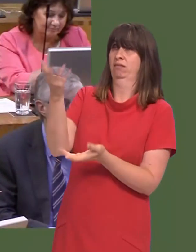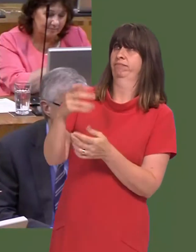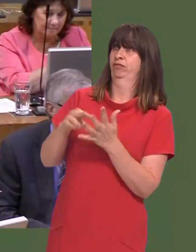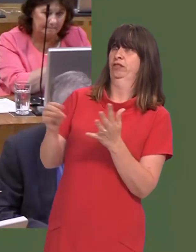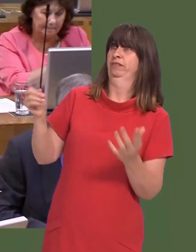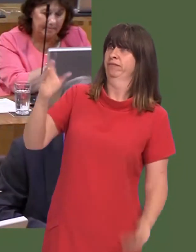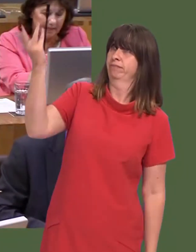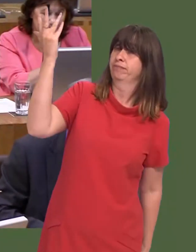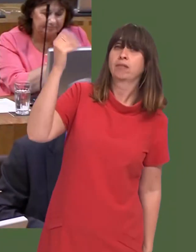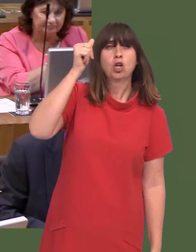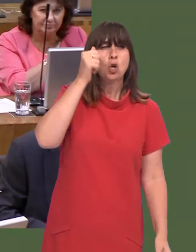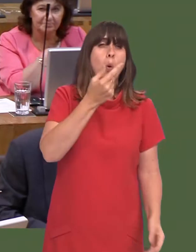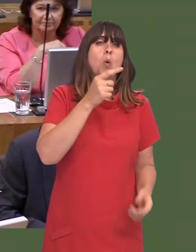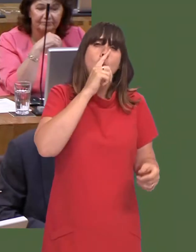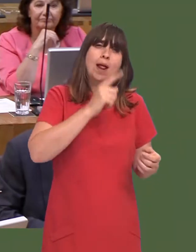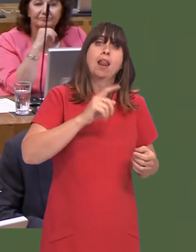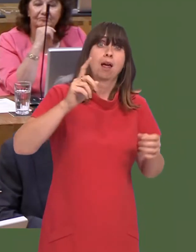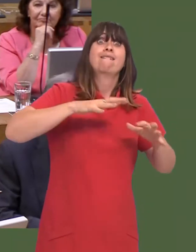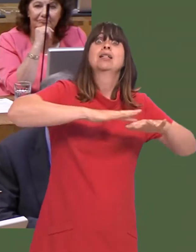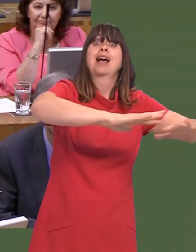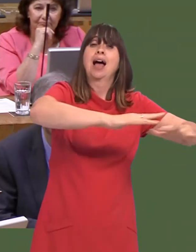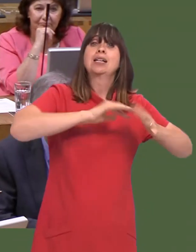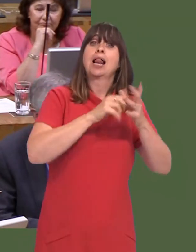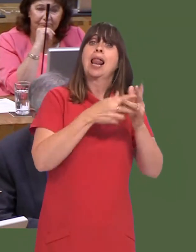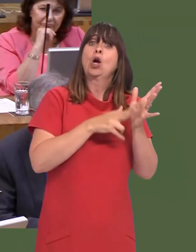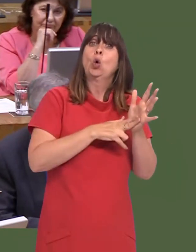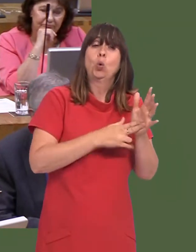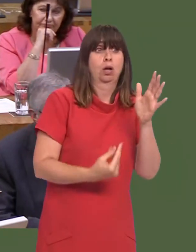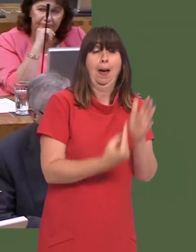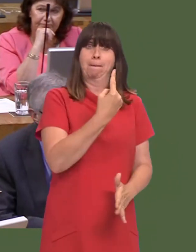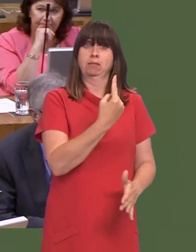So, yes, we know that 1,000 jobs will be created by the tidal lagoon.